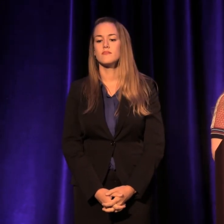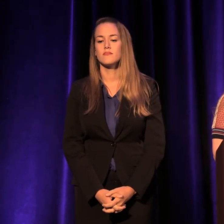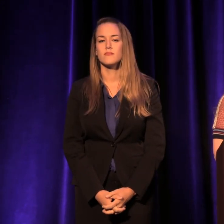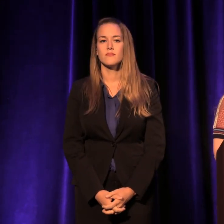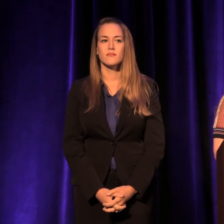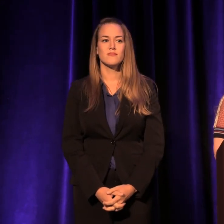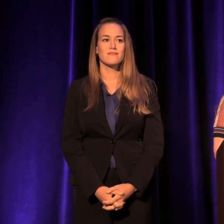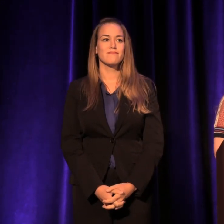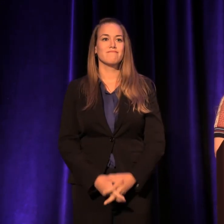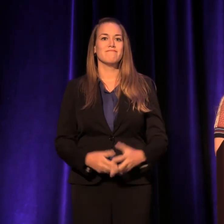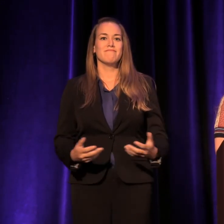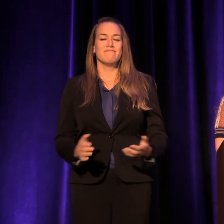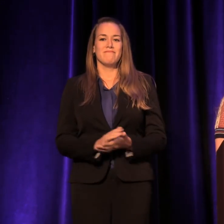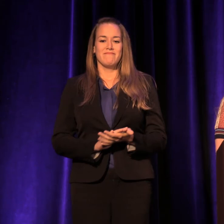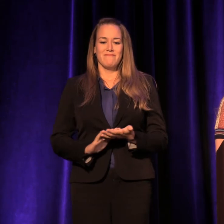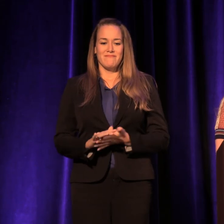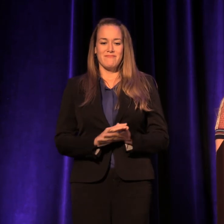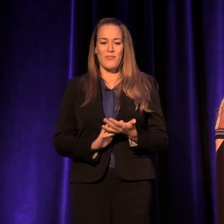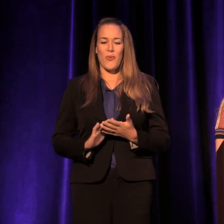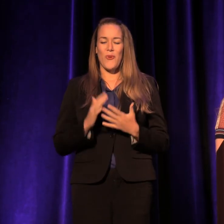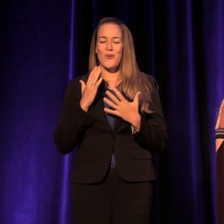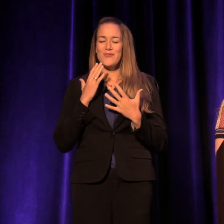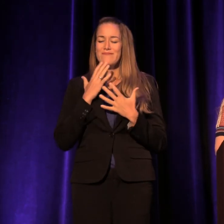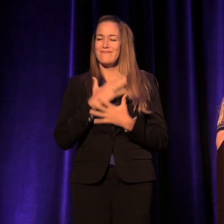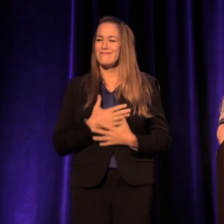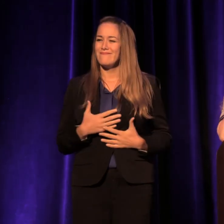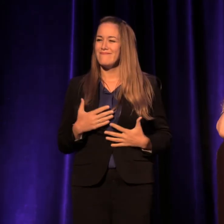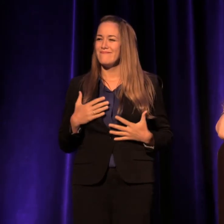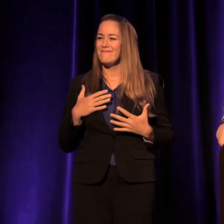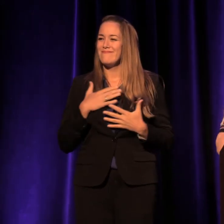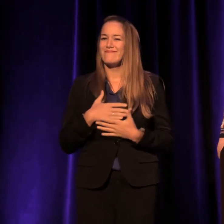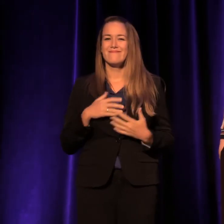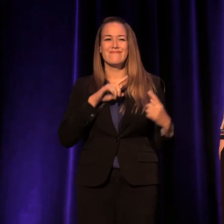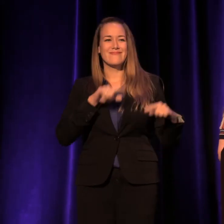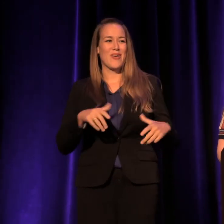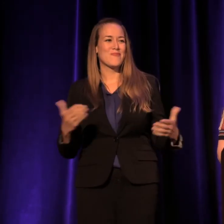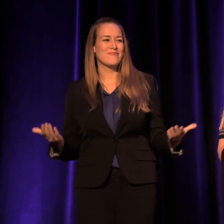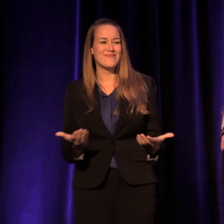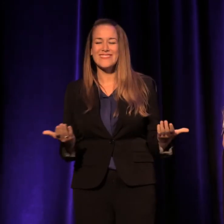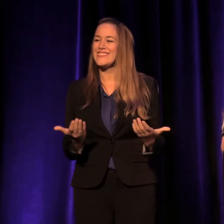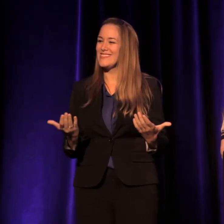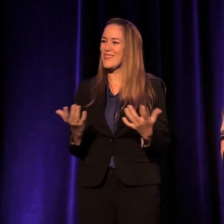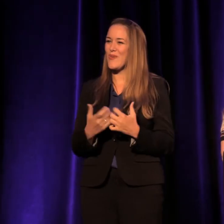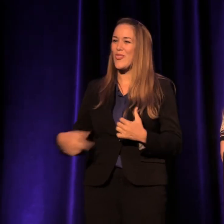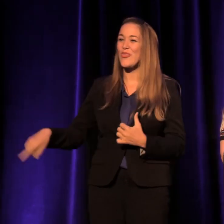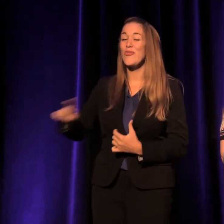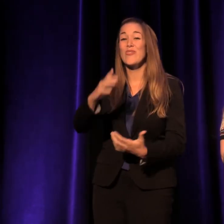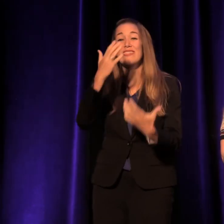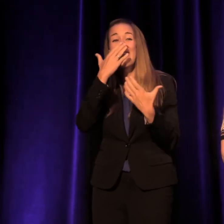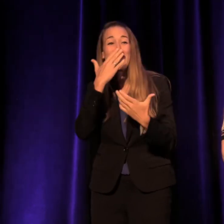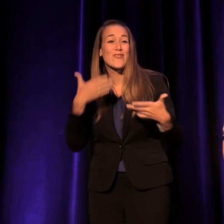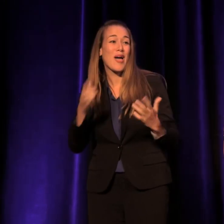It's a deep, deep pleasure to be here with you. Thank you for letting me come into your room.